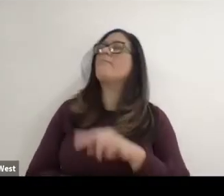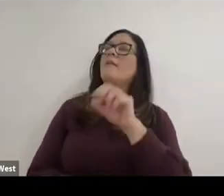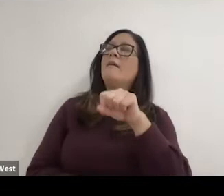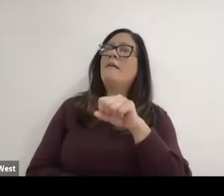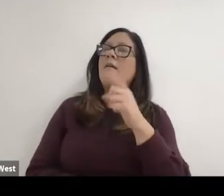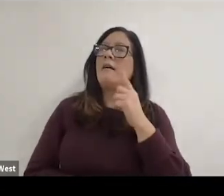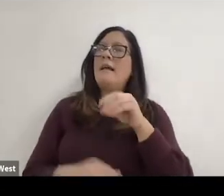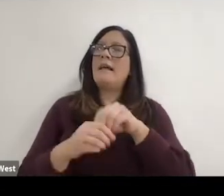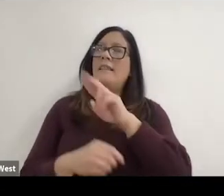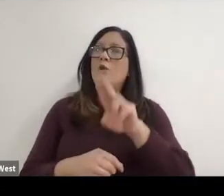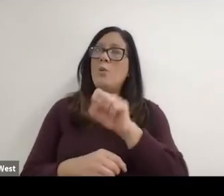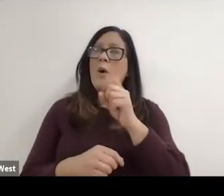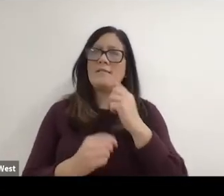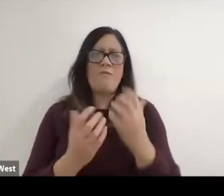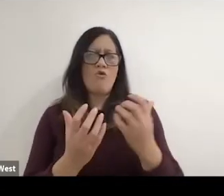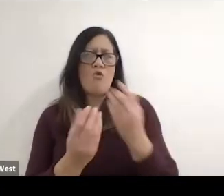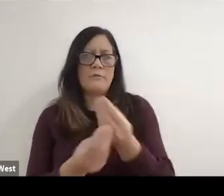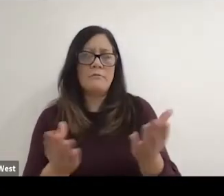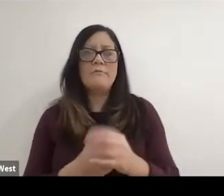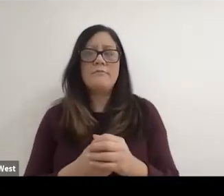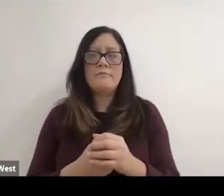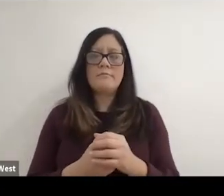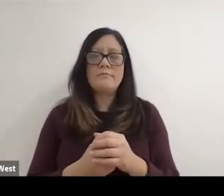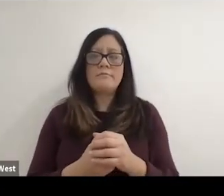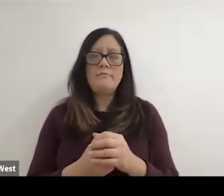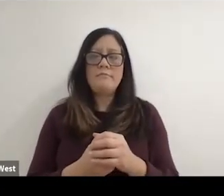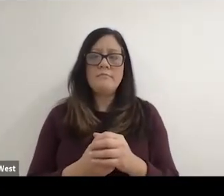US for folks here in the US, the the games really started at